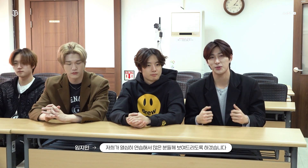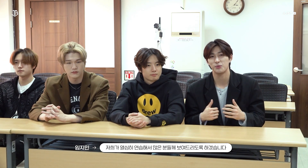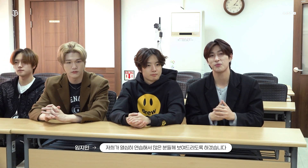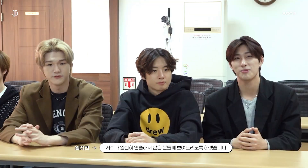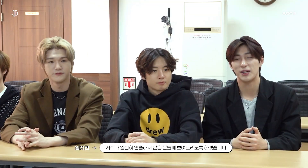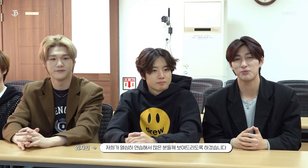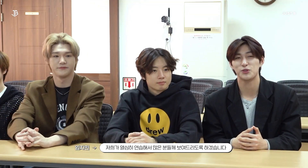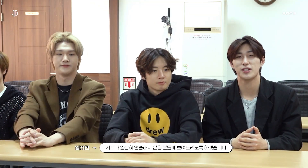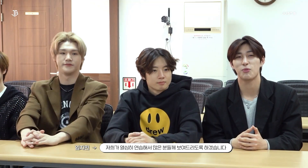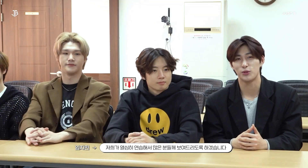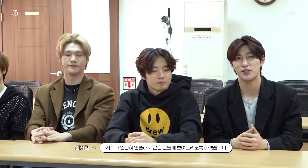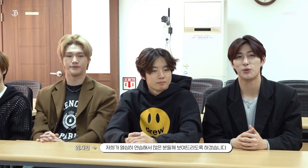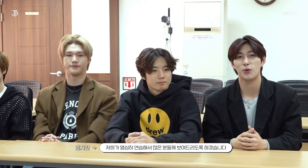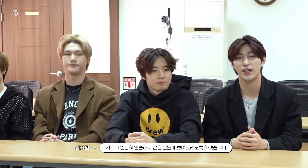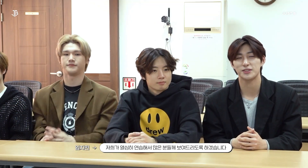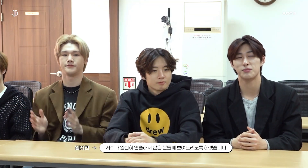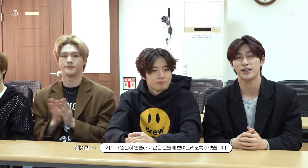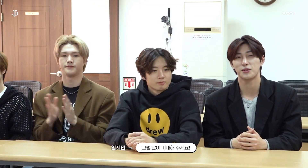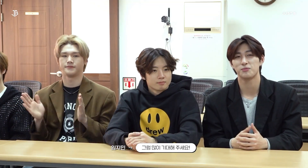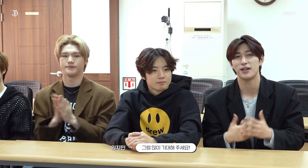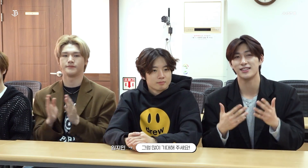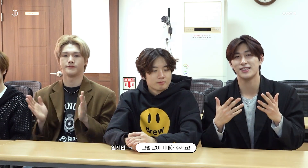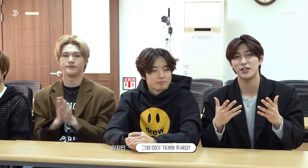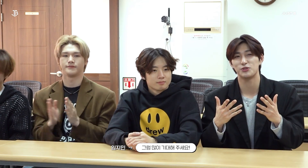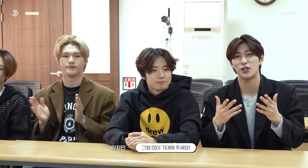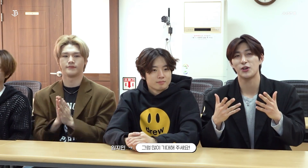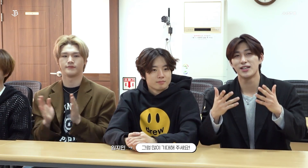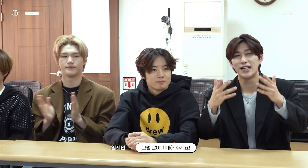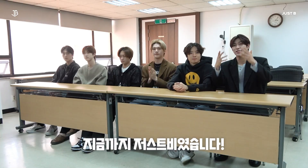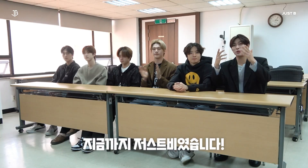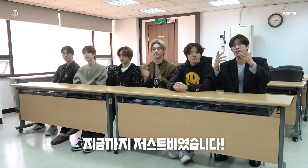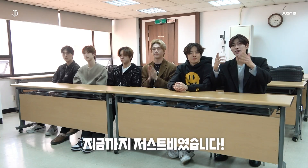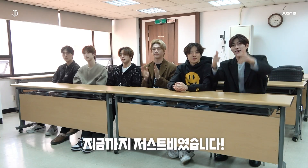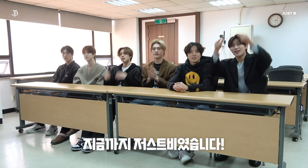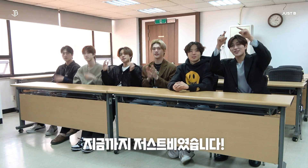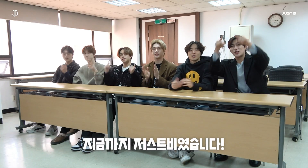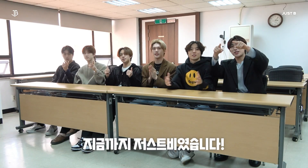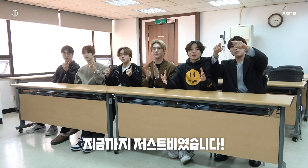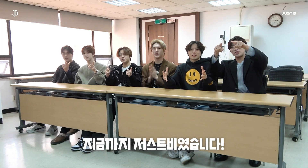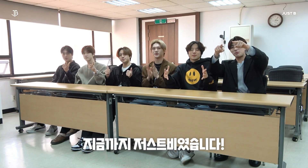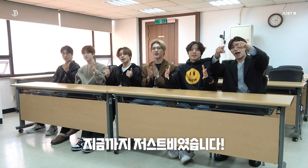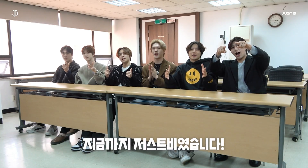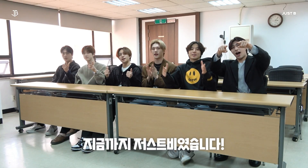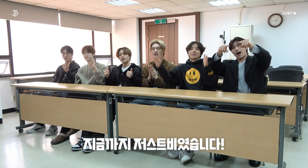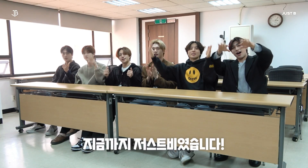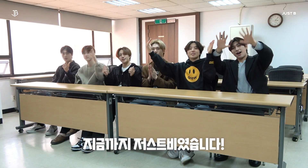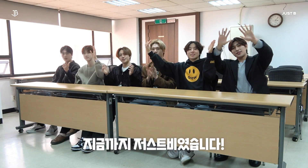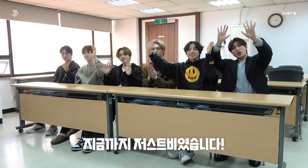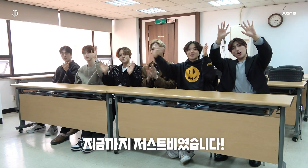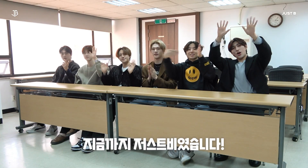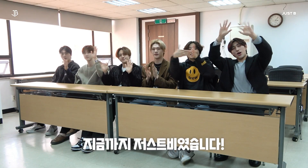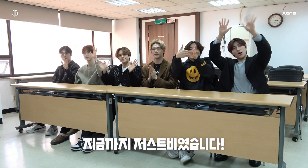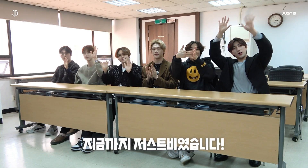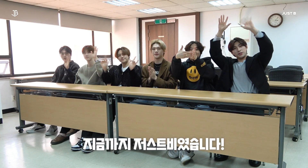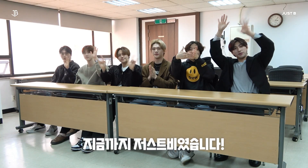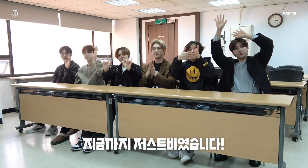and show it to you guys Please look forward to it! This has been JUST B! Bye!